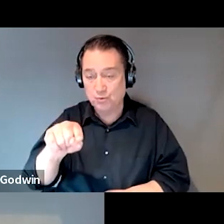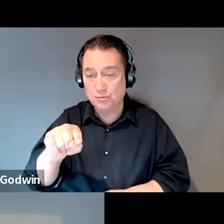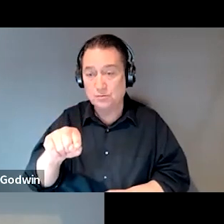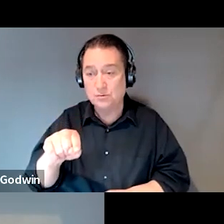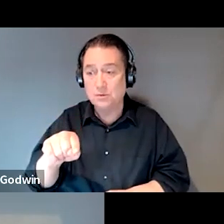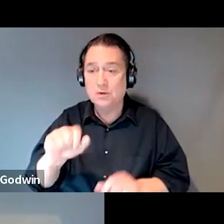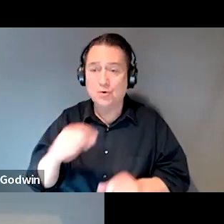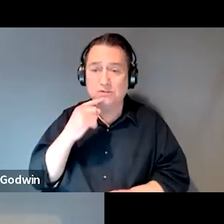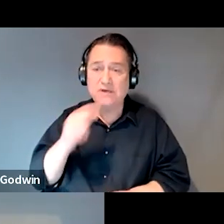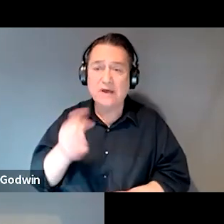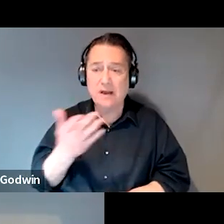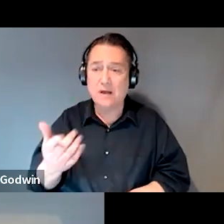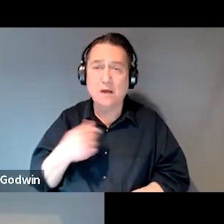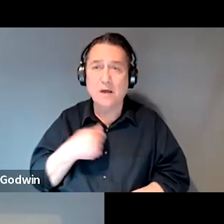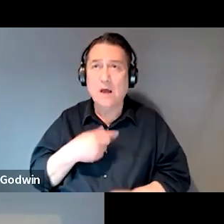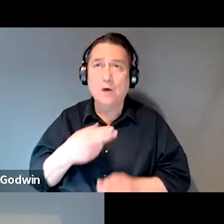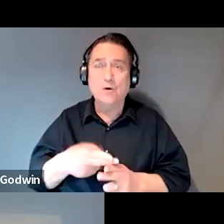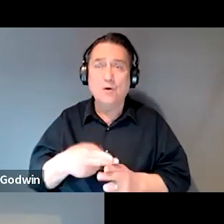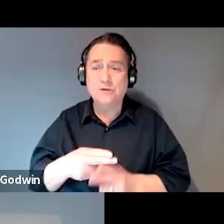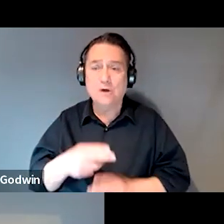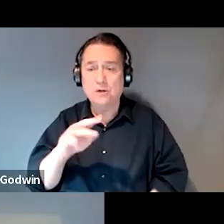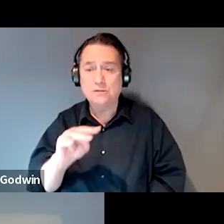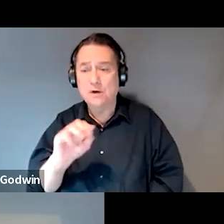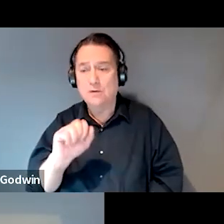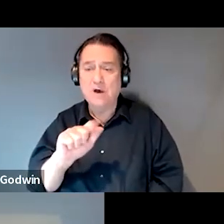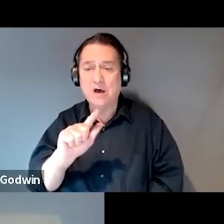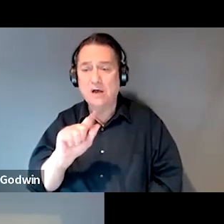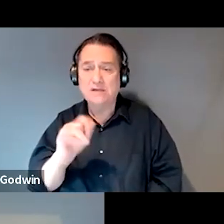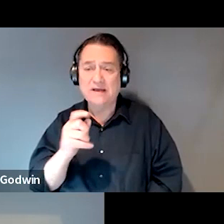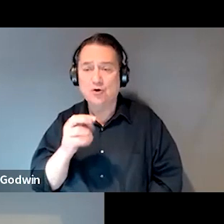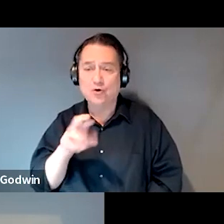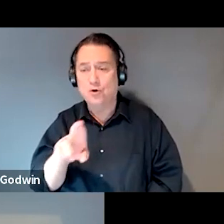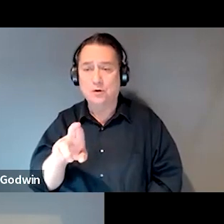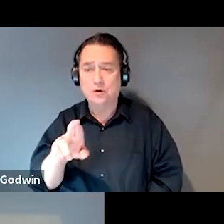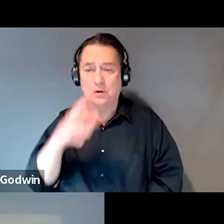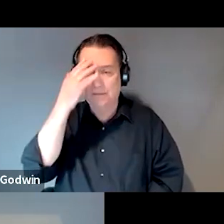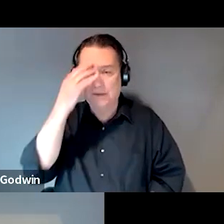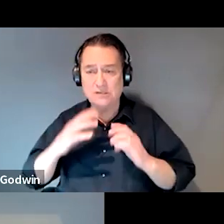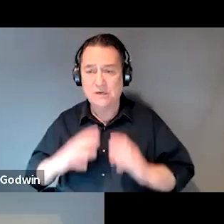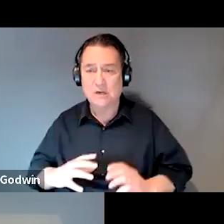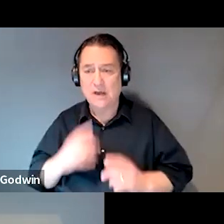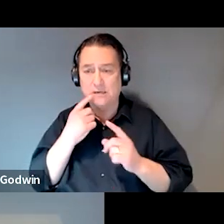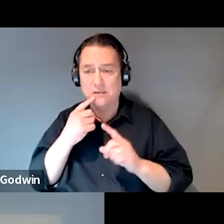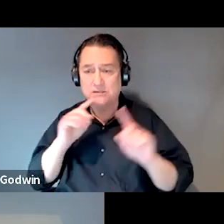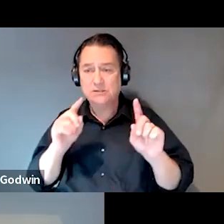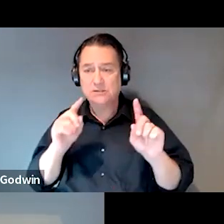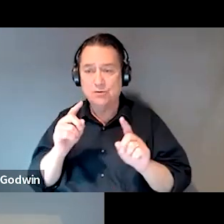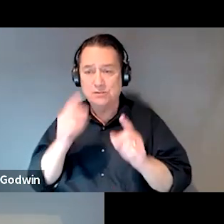I was called a malingerer in one of those because a client disclosed information to me that they did not share with their provider.